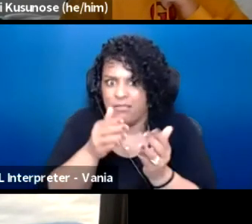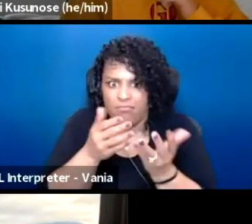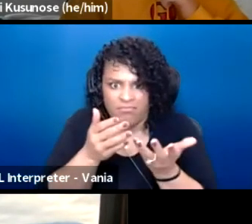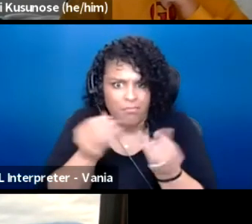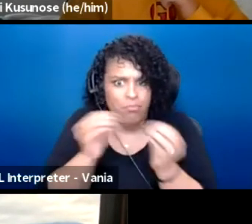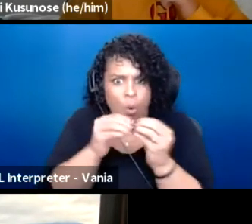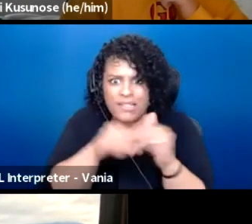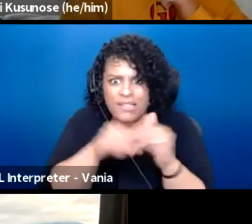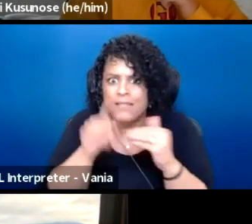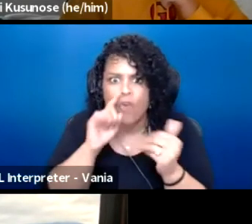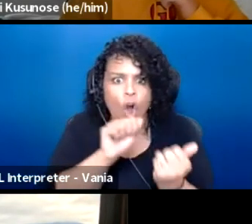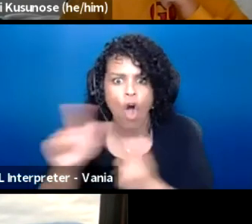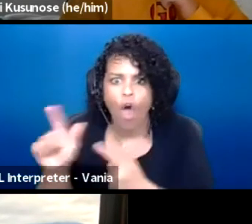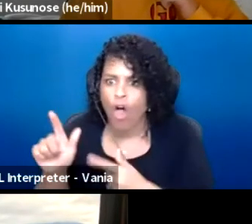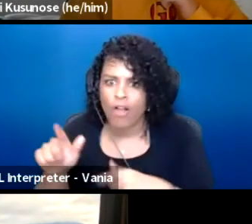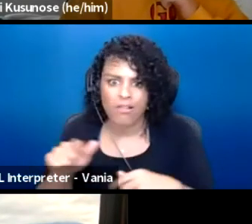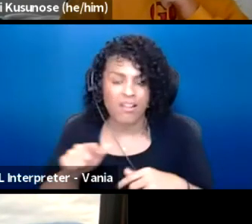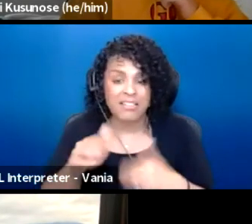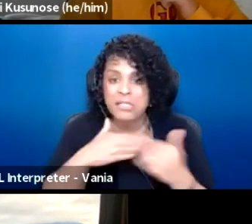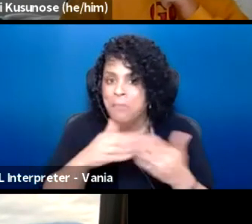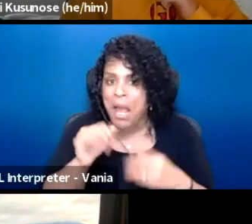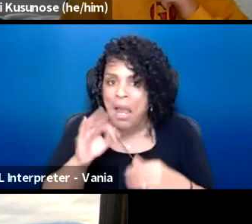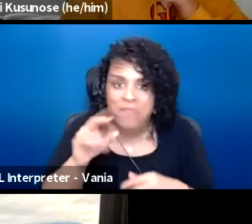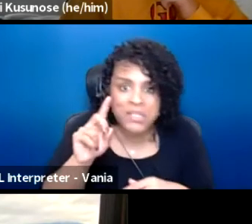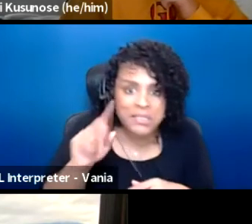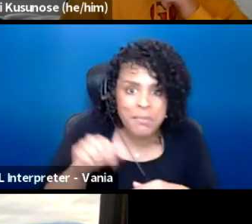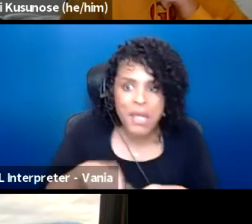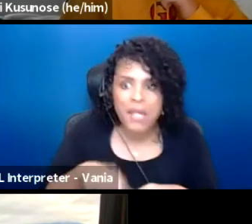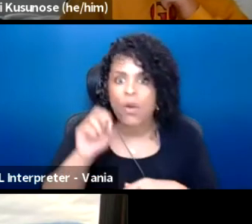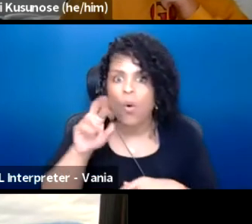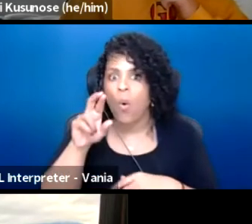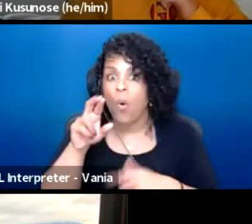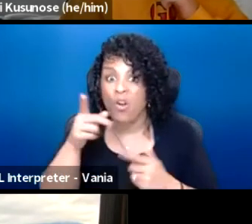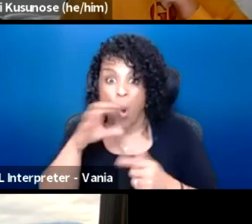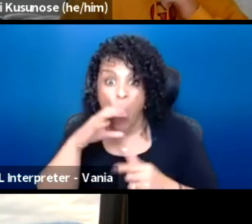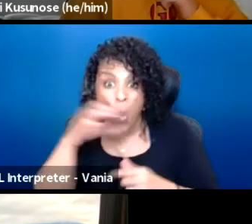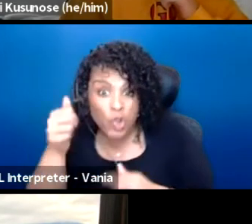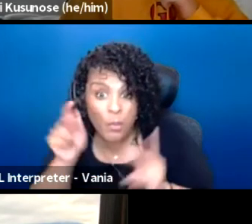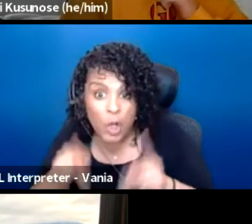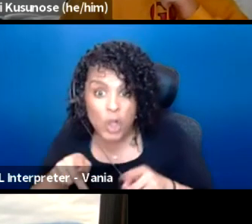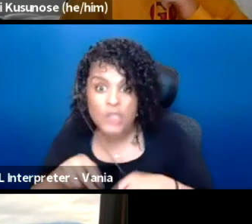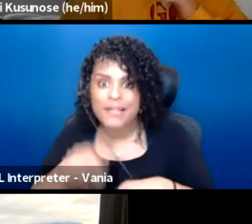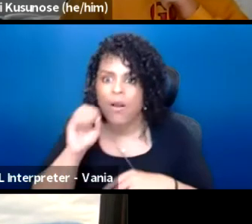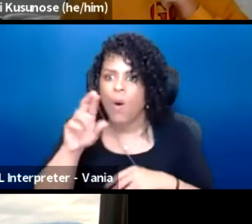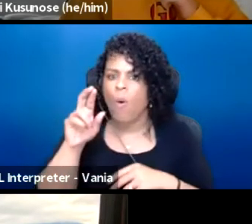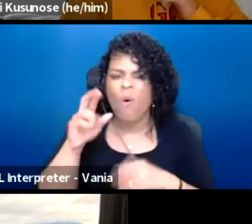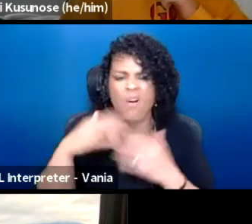regardless of it's because you have a disability or because you're elderly or because of whatever issue.